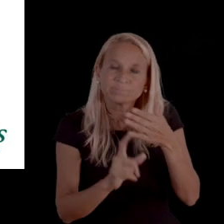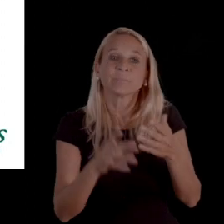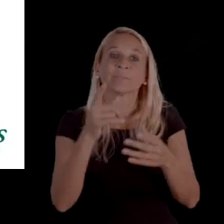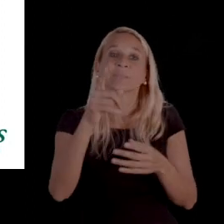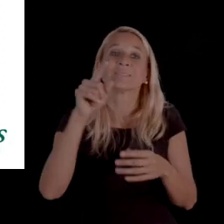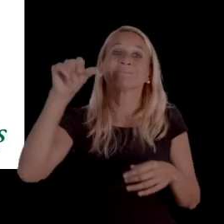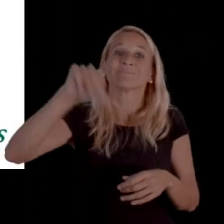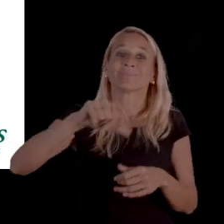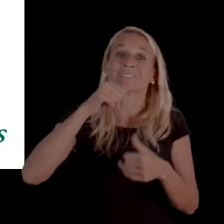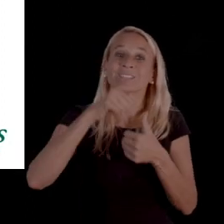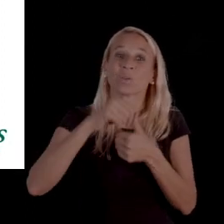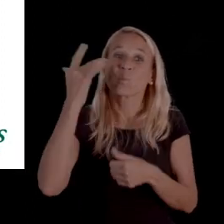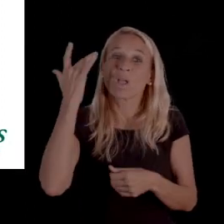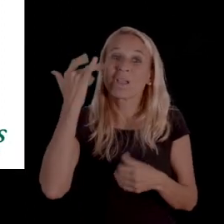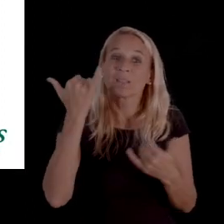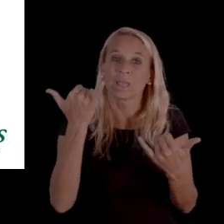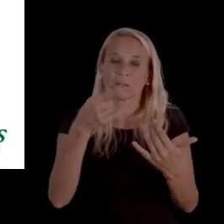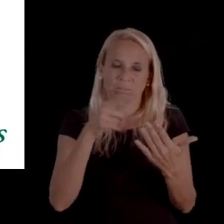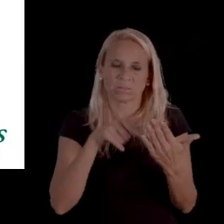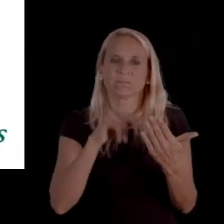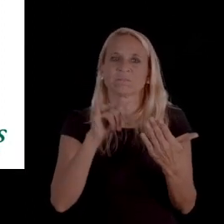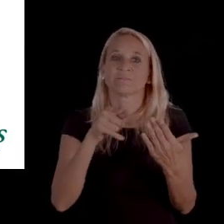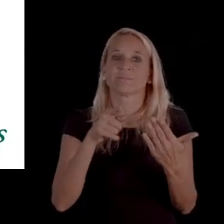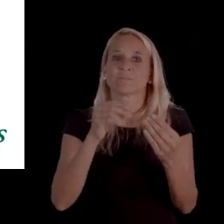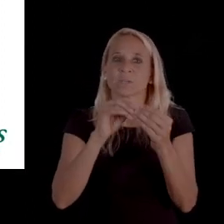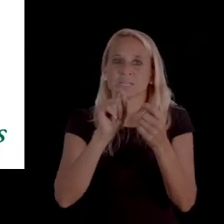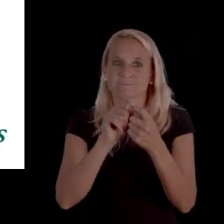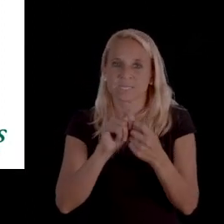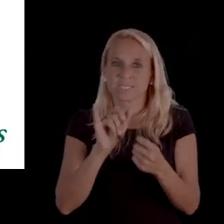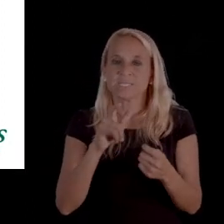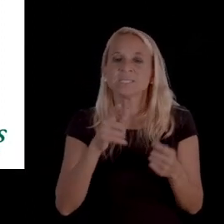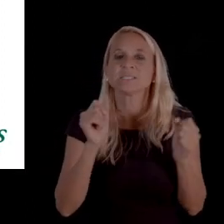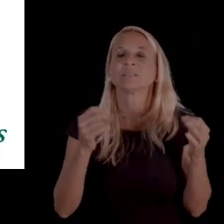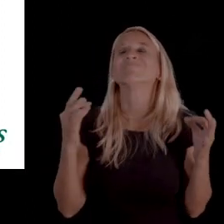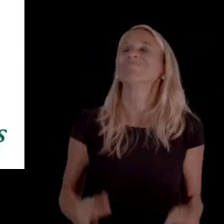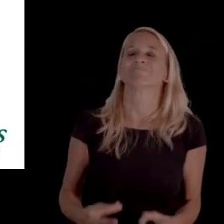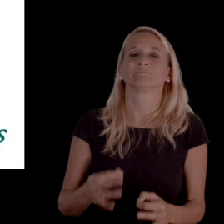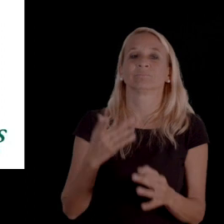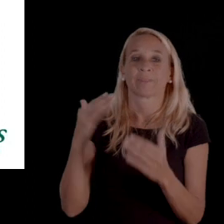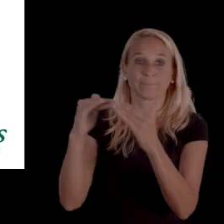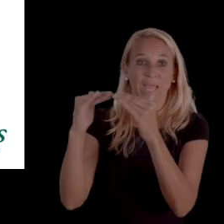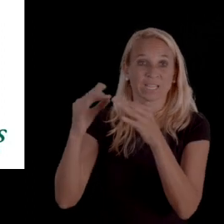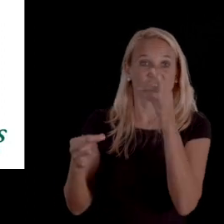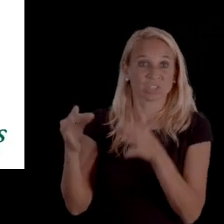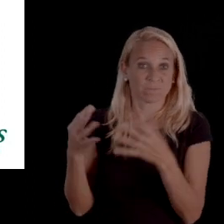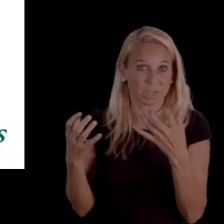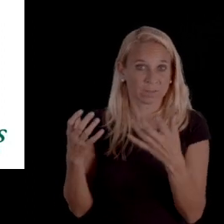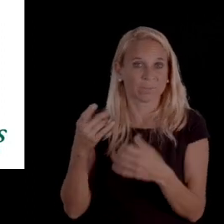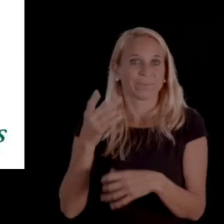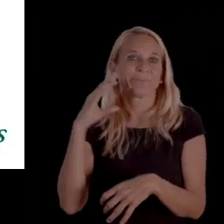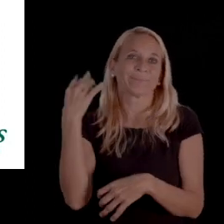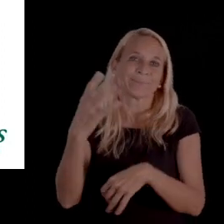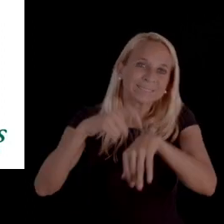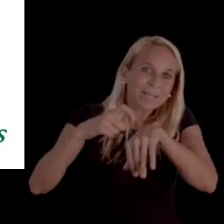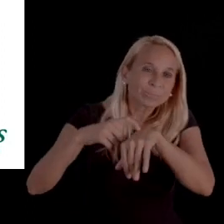because now at that point you can actually request a fair hearing, and it'll give you the date, frame, and range.